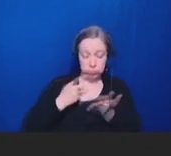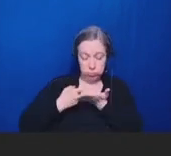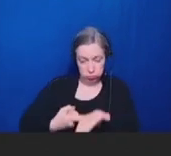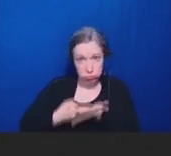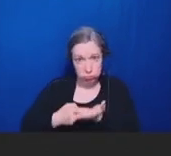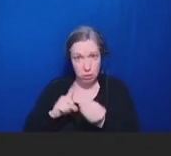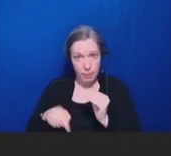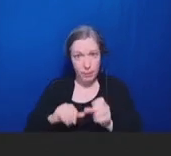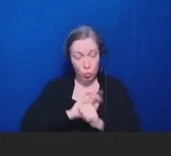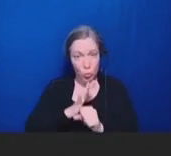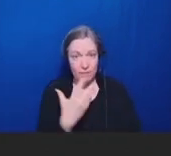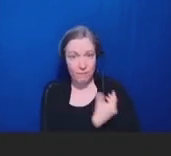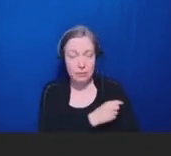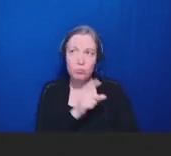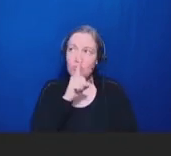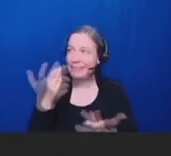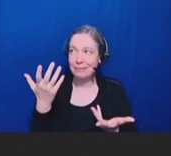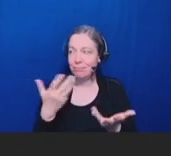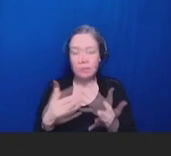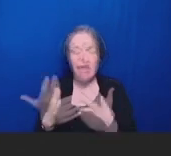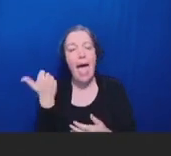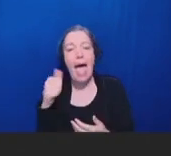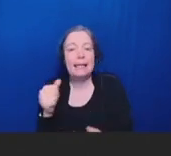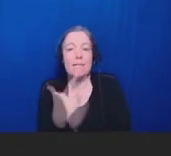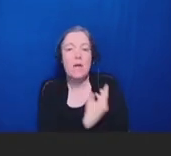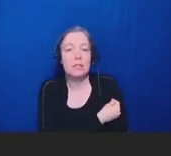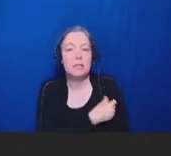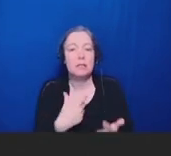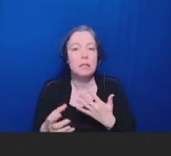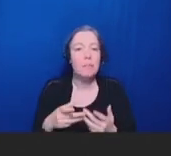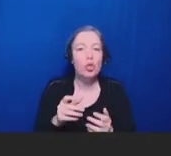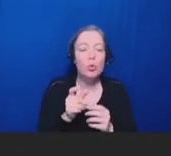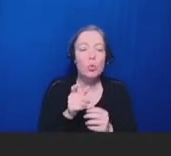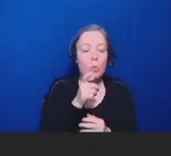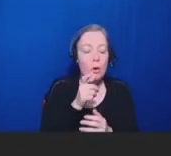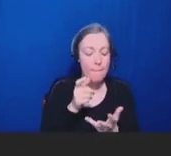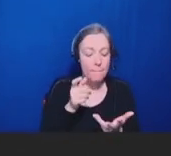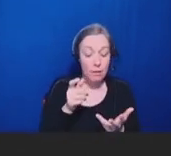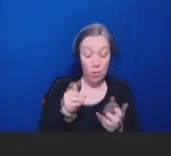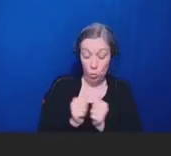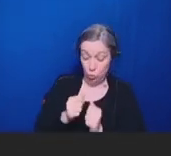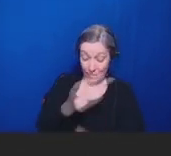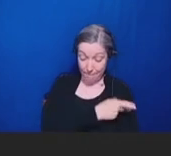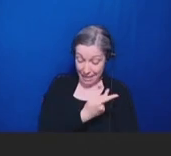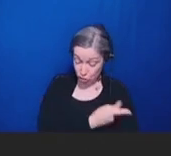or any vaccine really, whether it's with you know, a patient, a friend or a family member